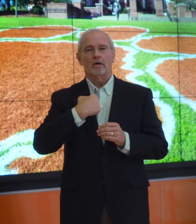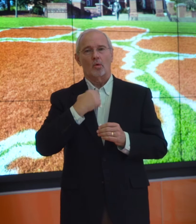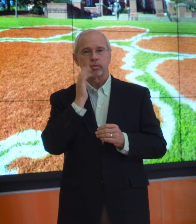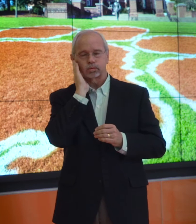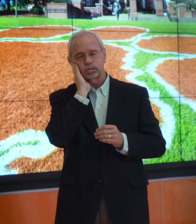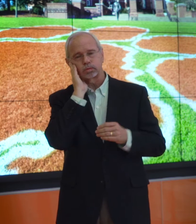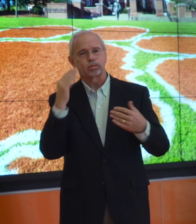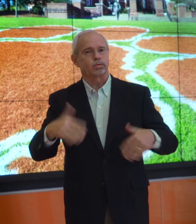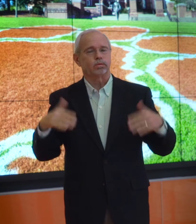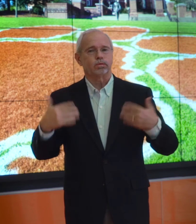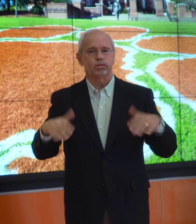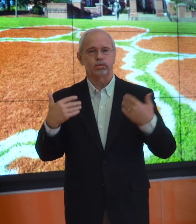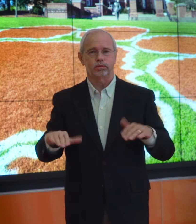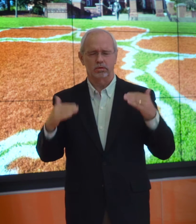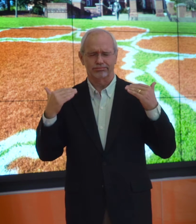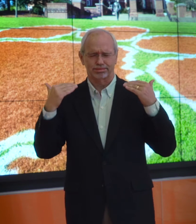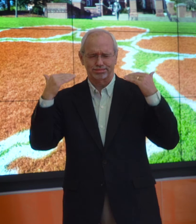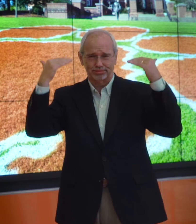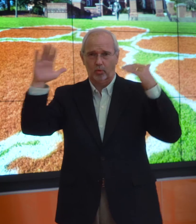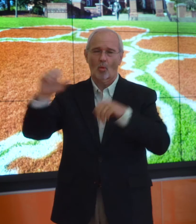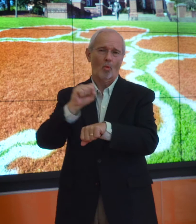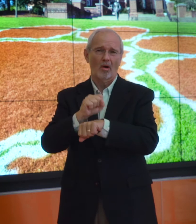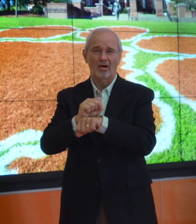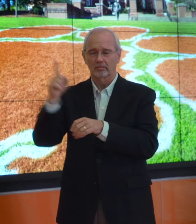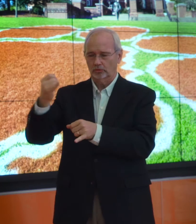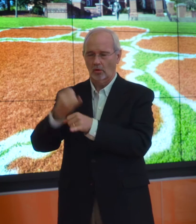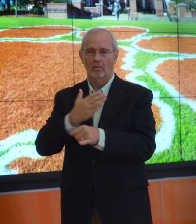Wow... I was overwhelmed with my job at SCSDB.